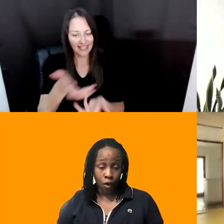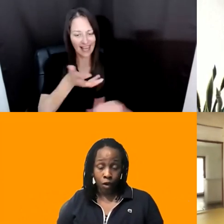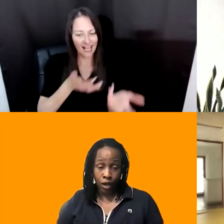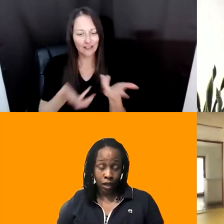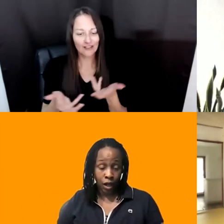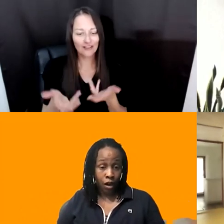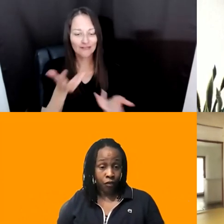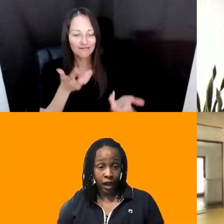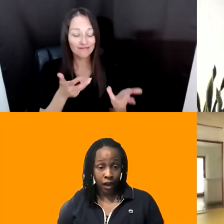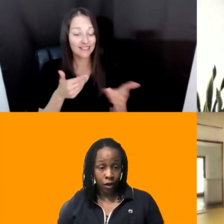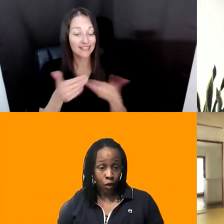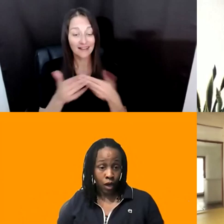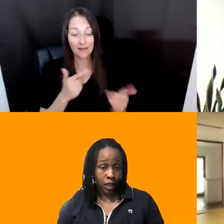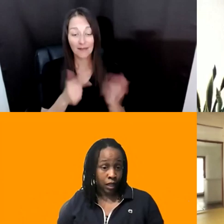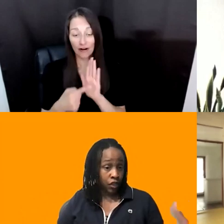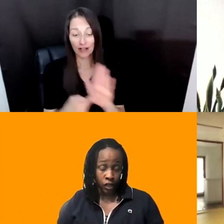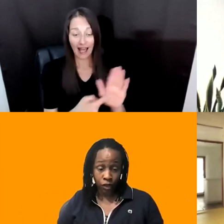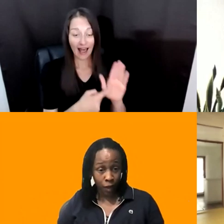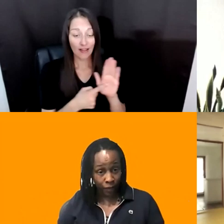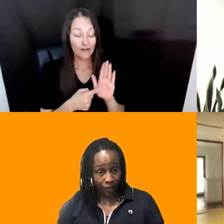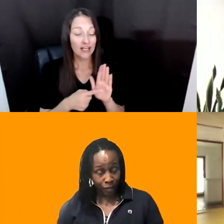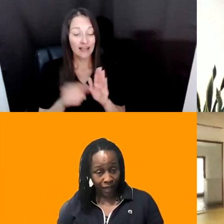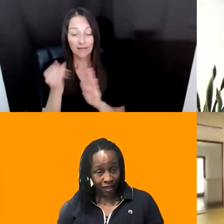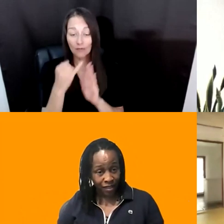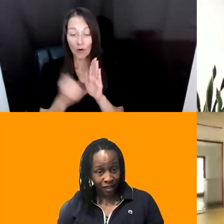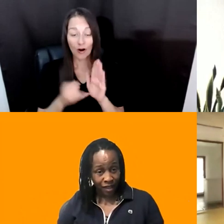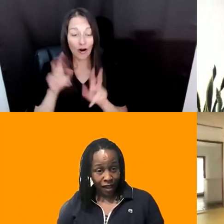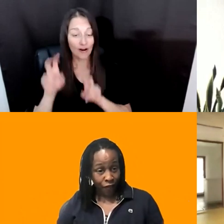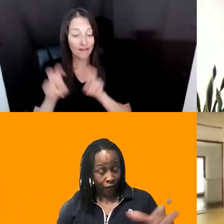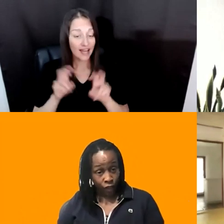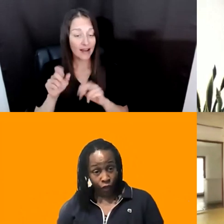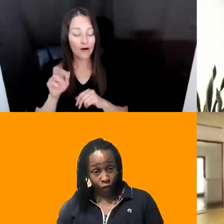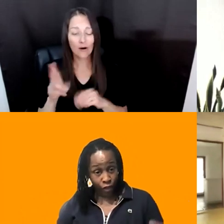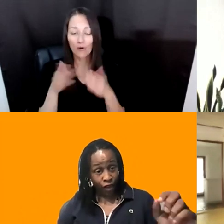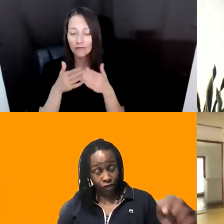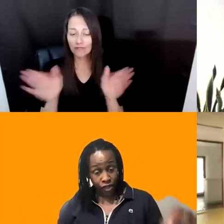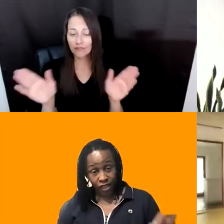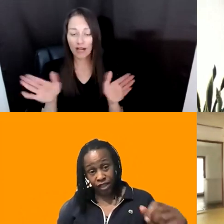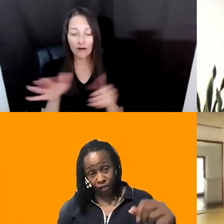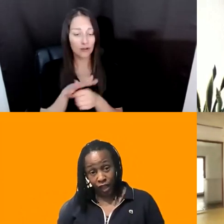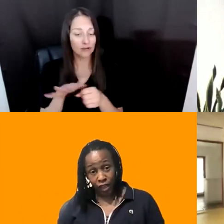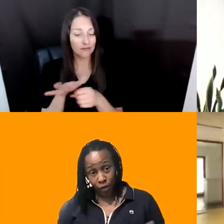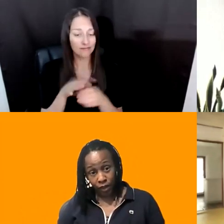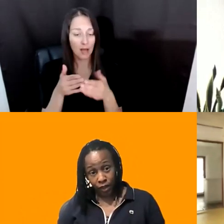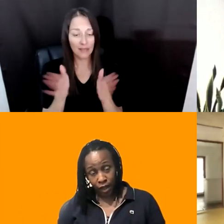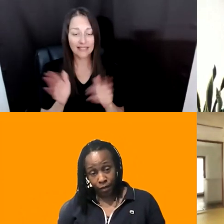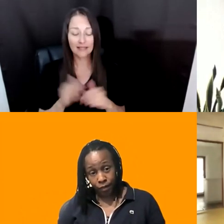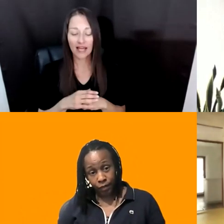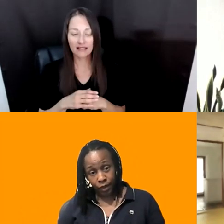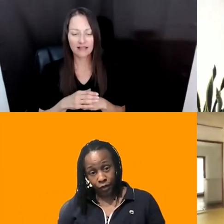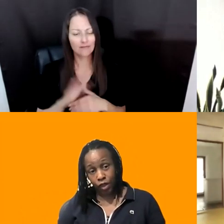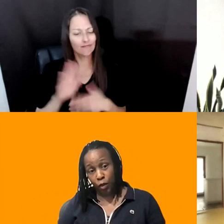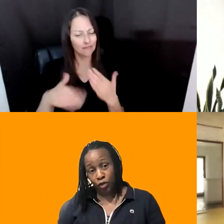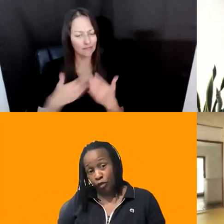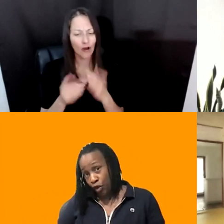IN AN ART FAIR OR IN A GENERAL PUBLIC SPACE I FIND ALL THOSE CONVERSATIONS VALUABLE FOR THE, FOR THE